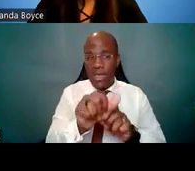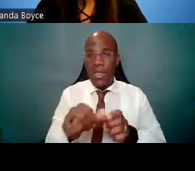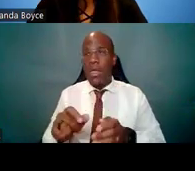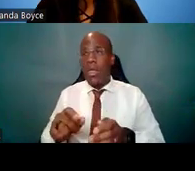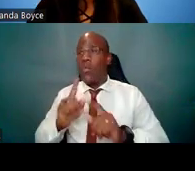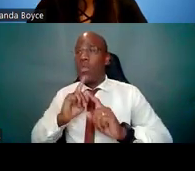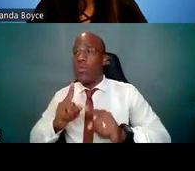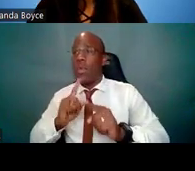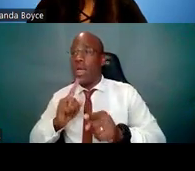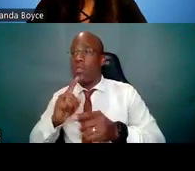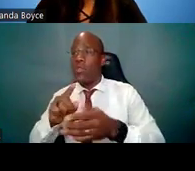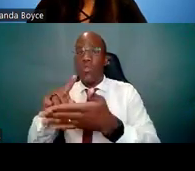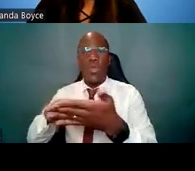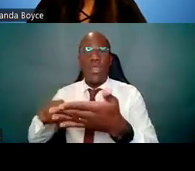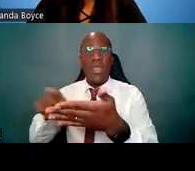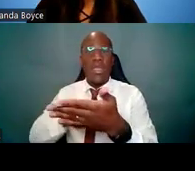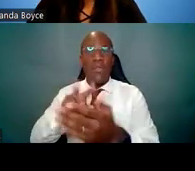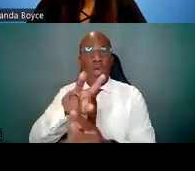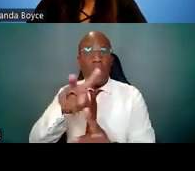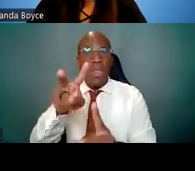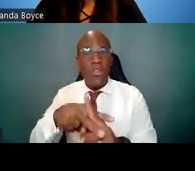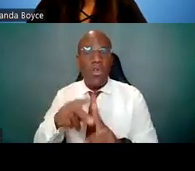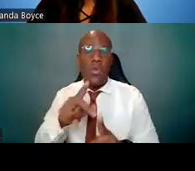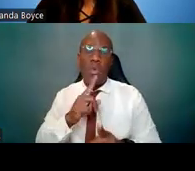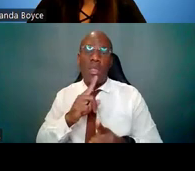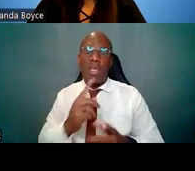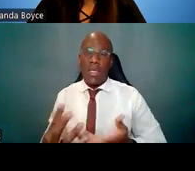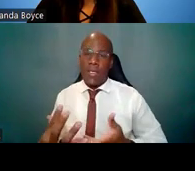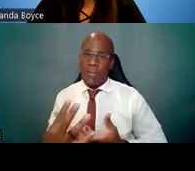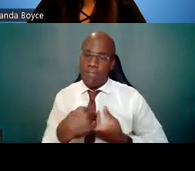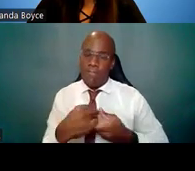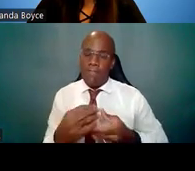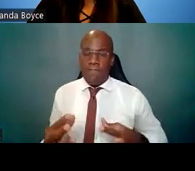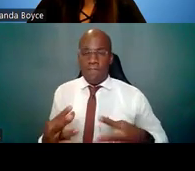Really absorb this process, because it's going to be a key component of your research career.